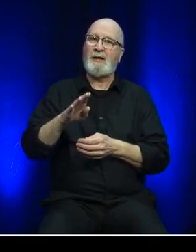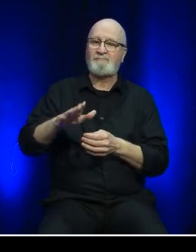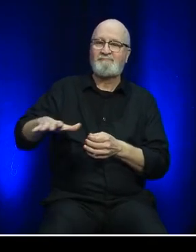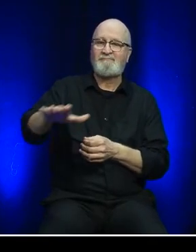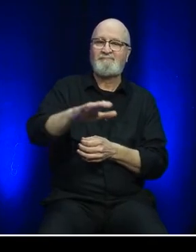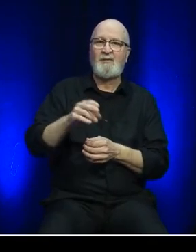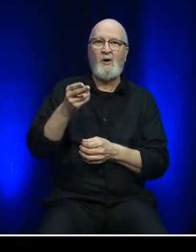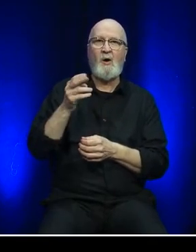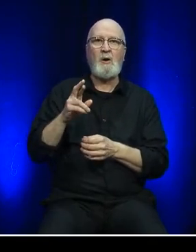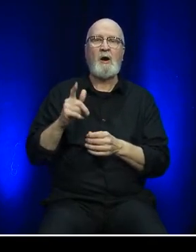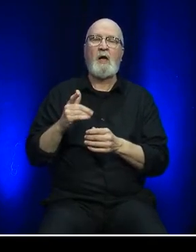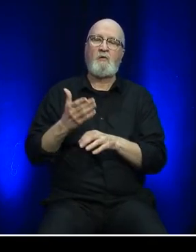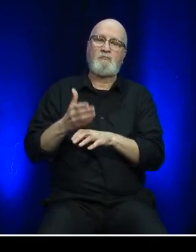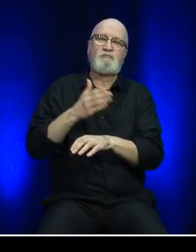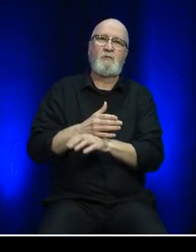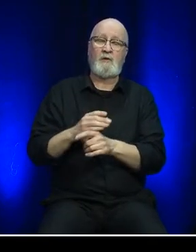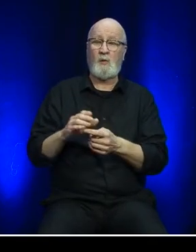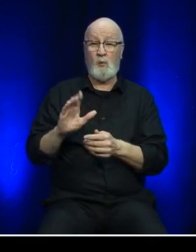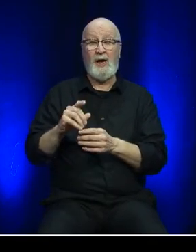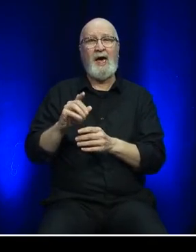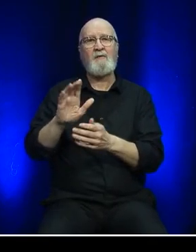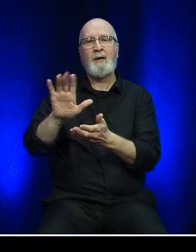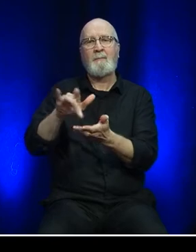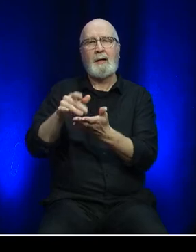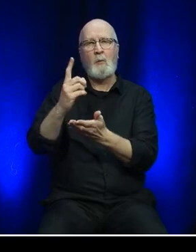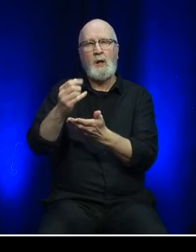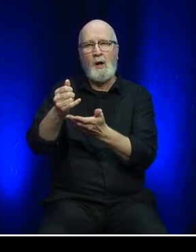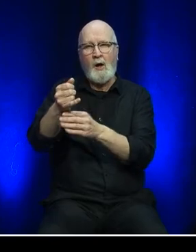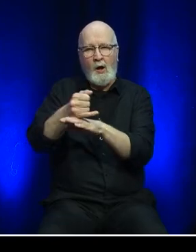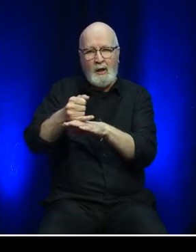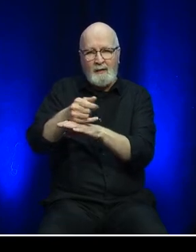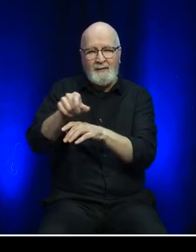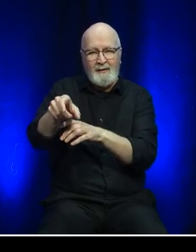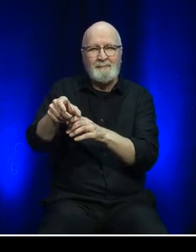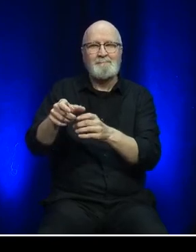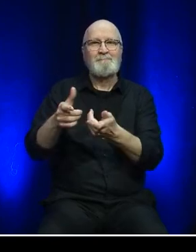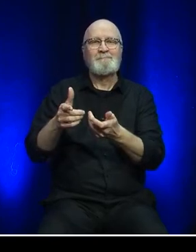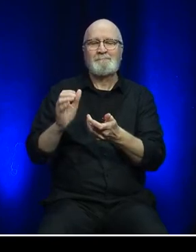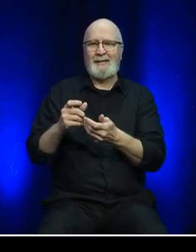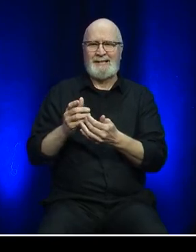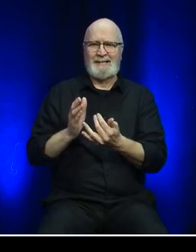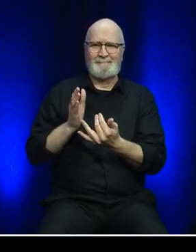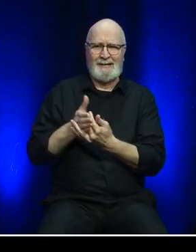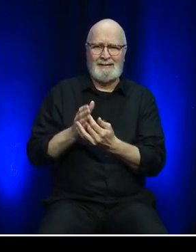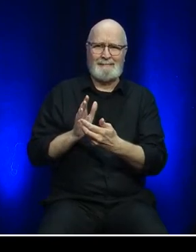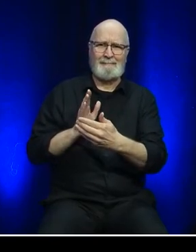More specifically, the removal of Vardy’s Island, which would enhance the safety of our operations.